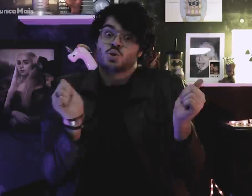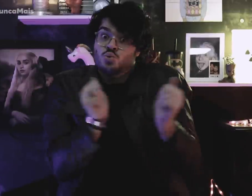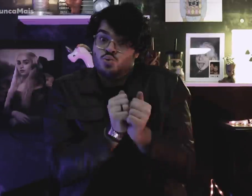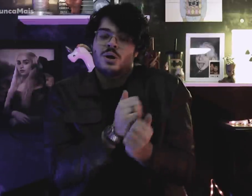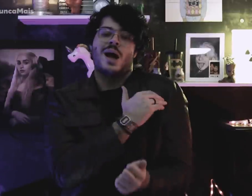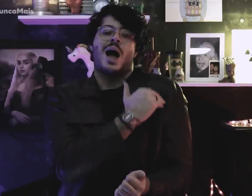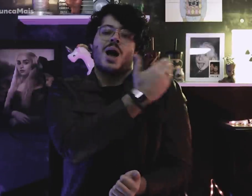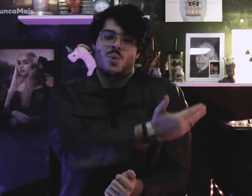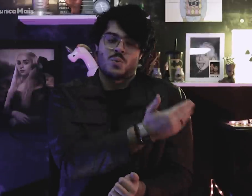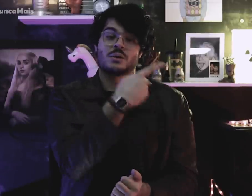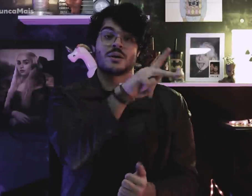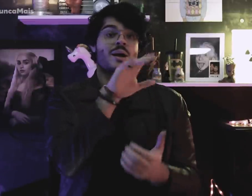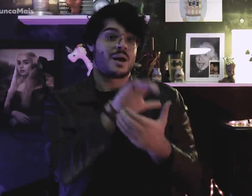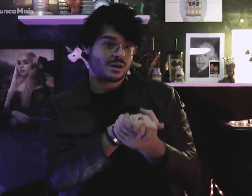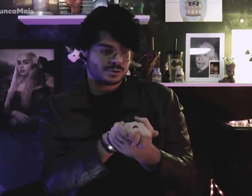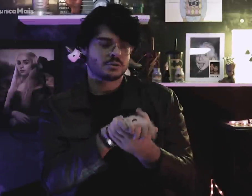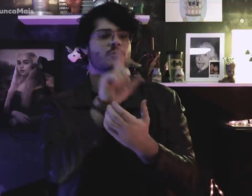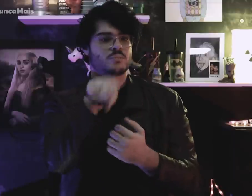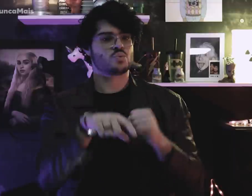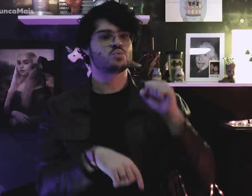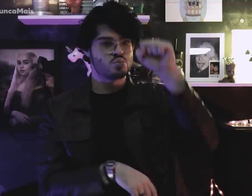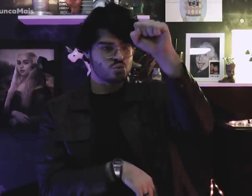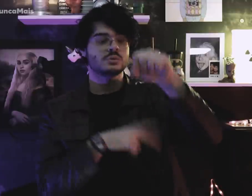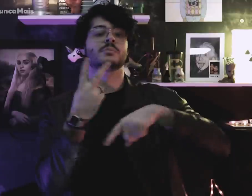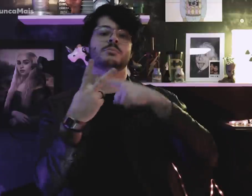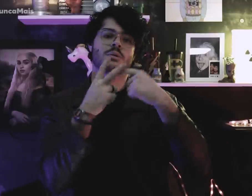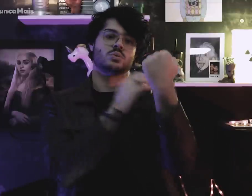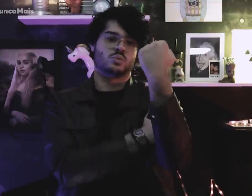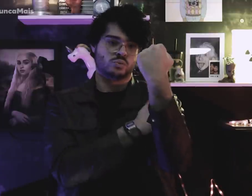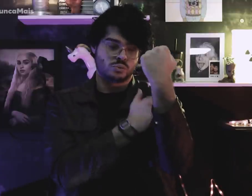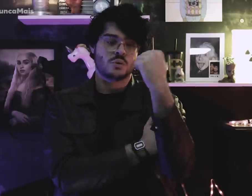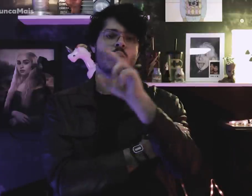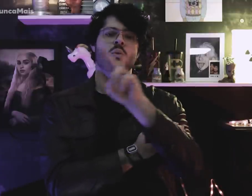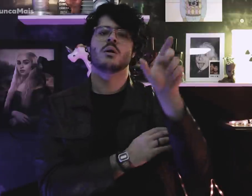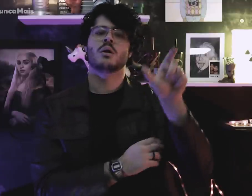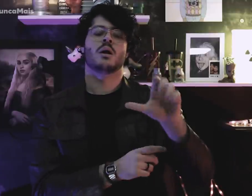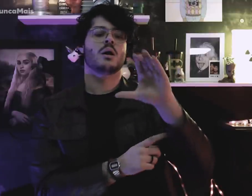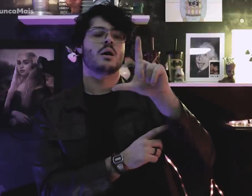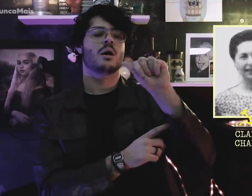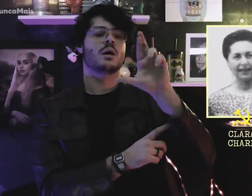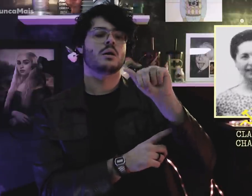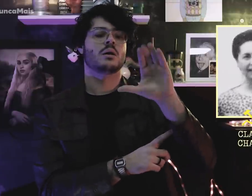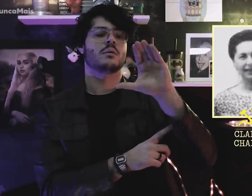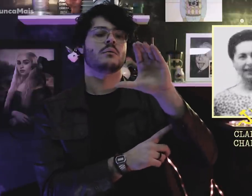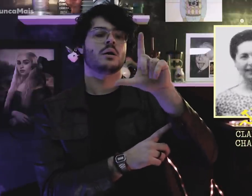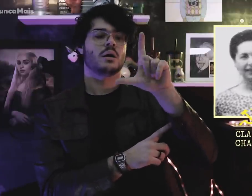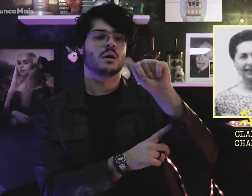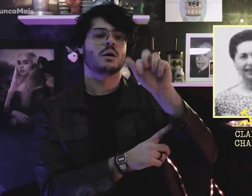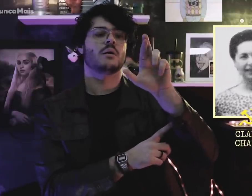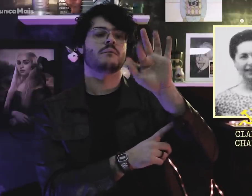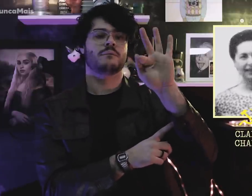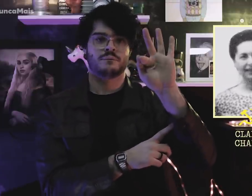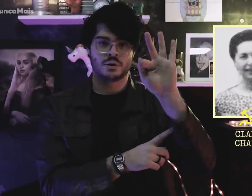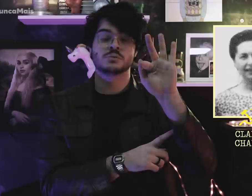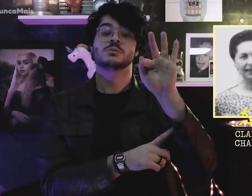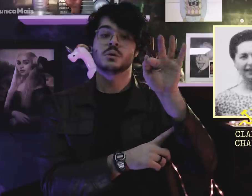next to his wife, communist and feminist, Clara Charf,